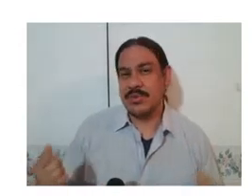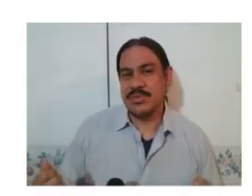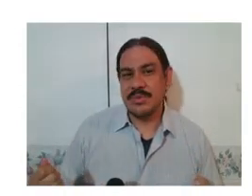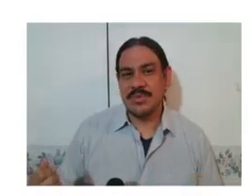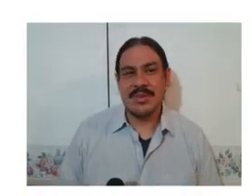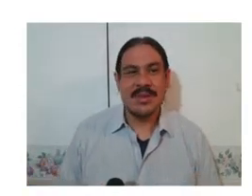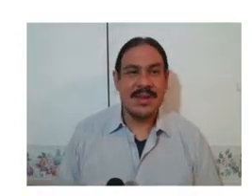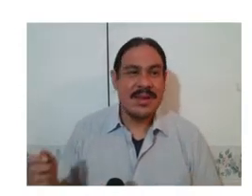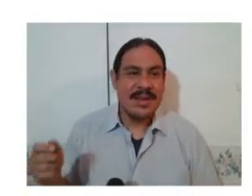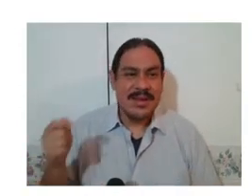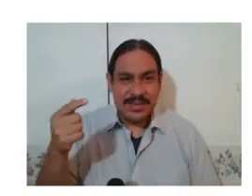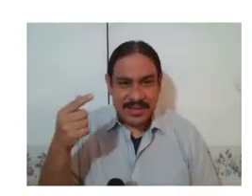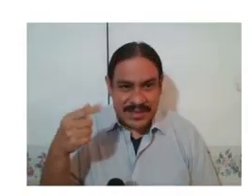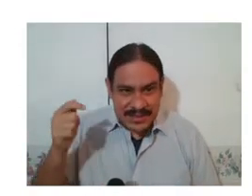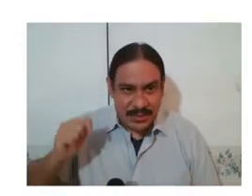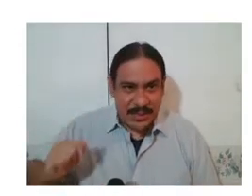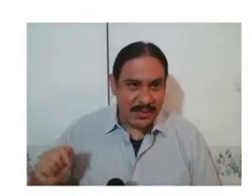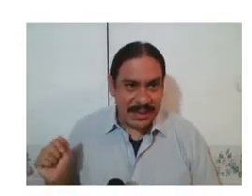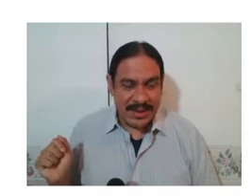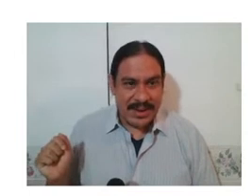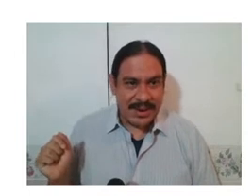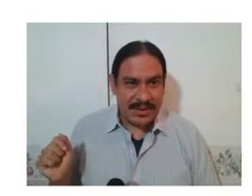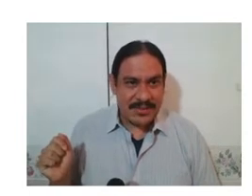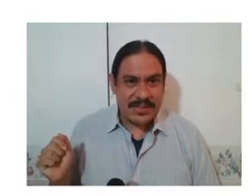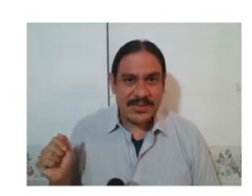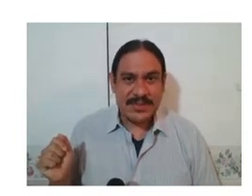let me show you an example of HamNoSys the girl there